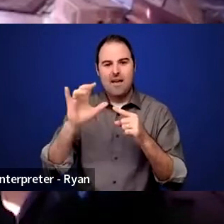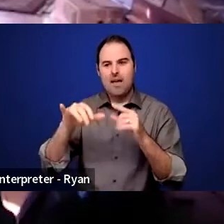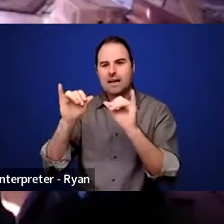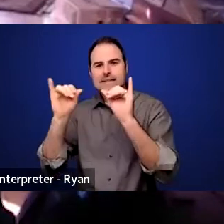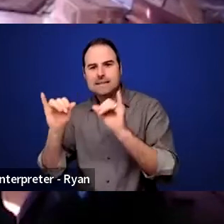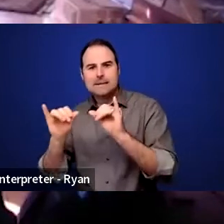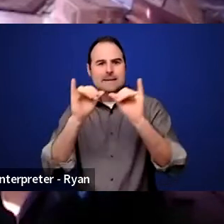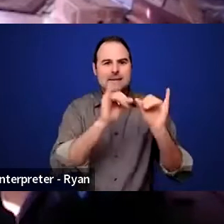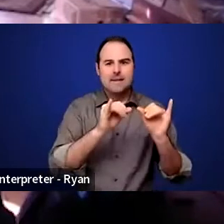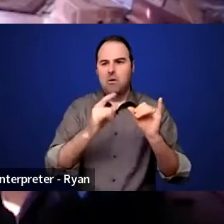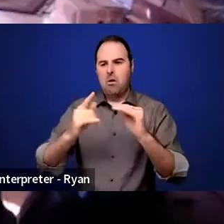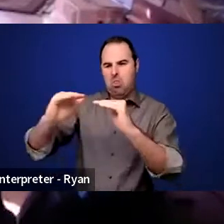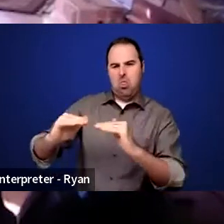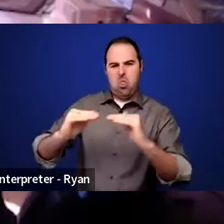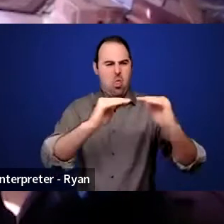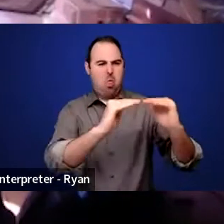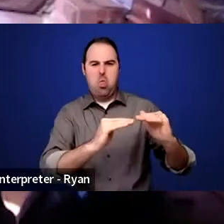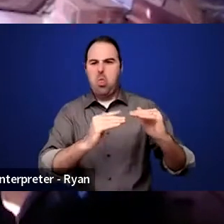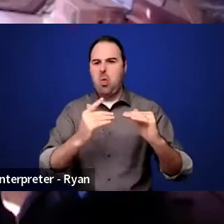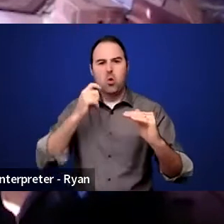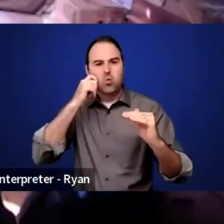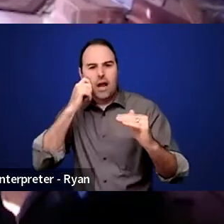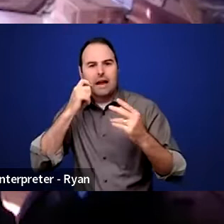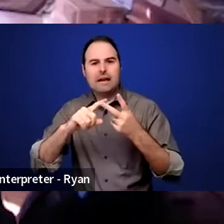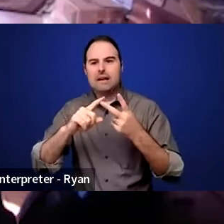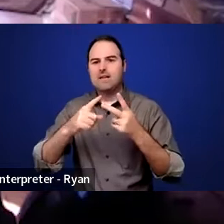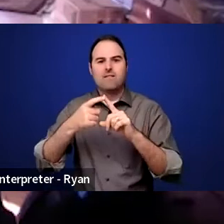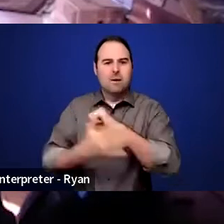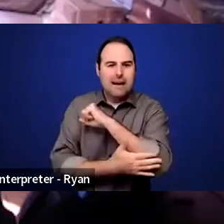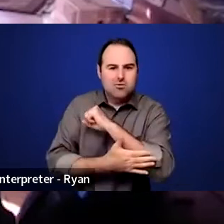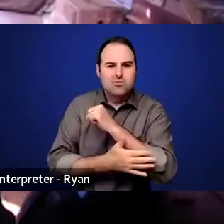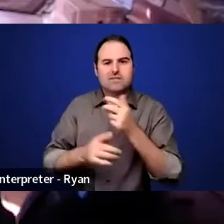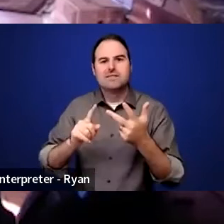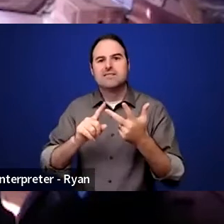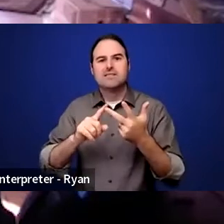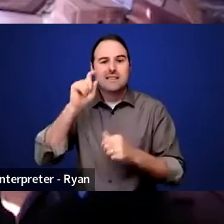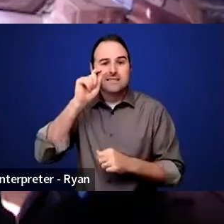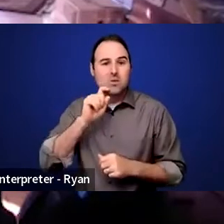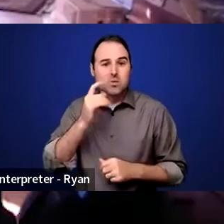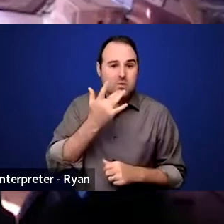based on race, ethnicity, sexual orientation, gender identity, disability, class,